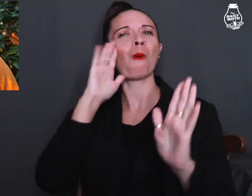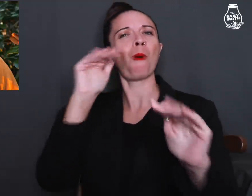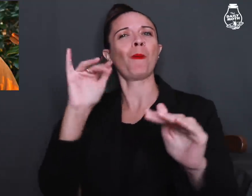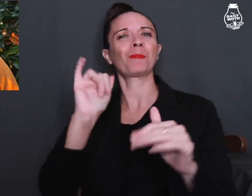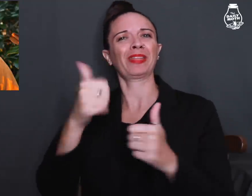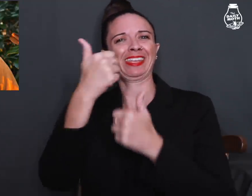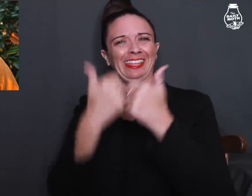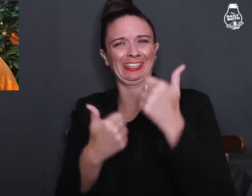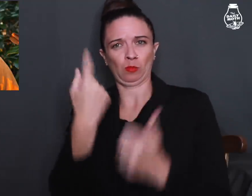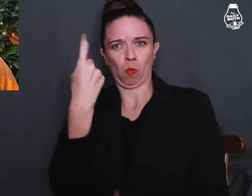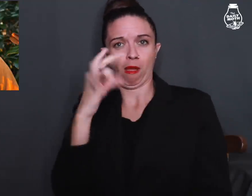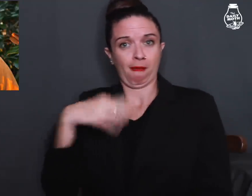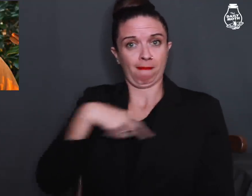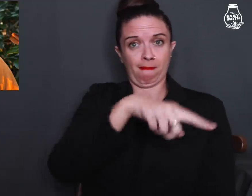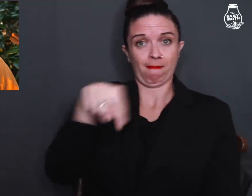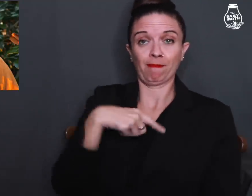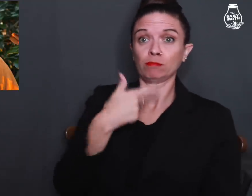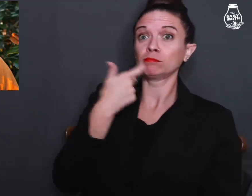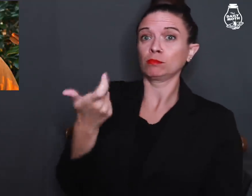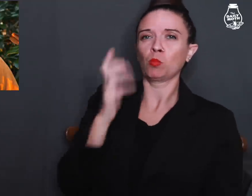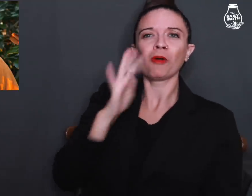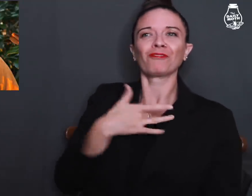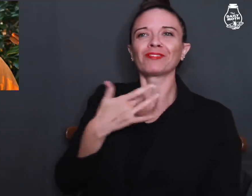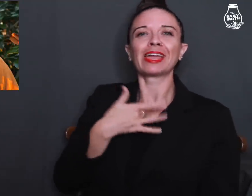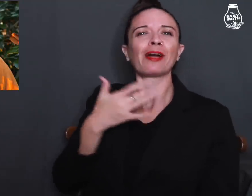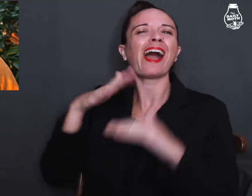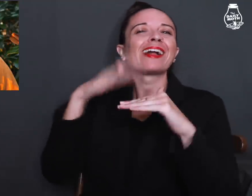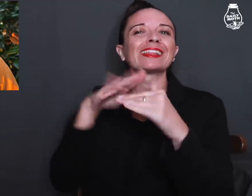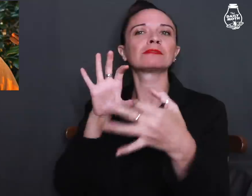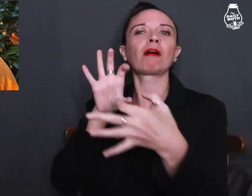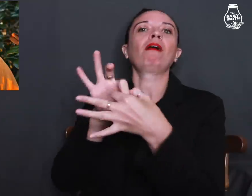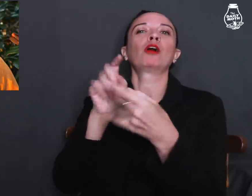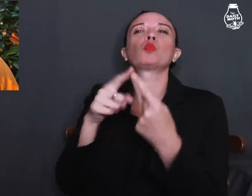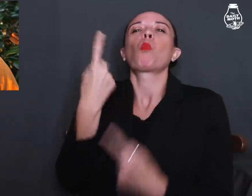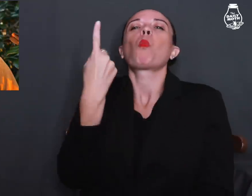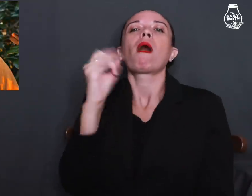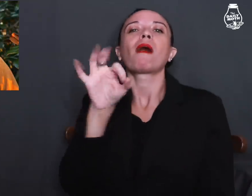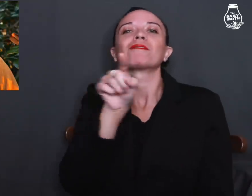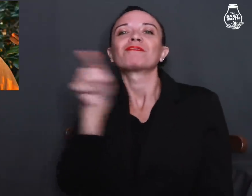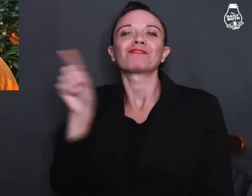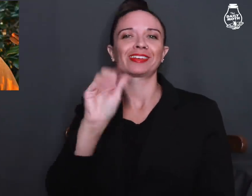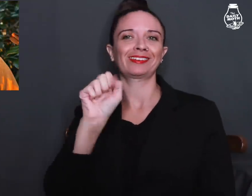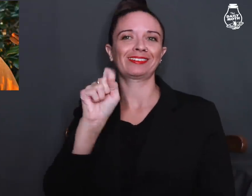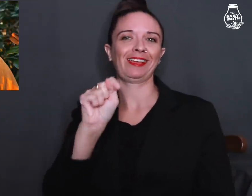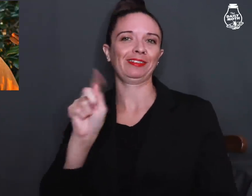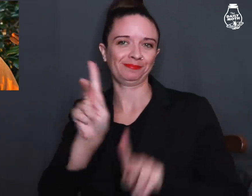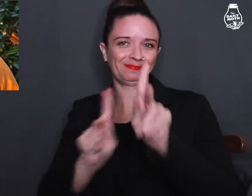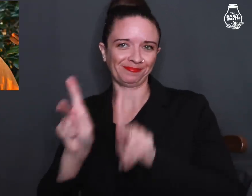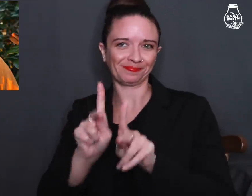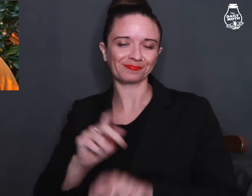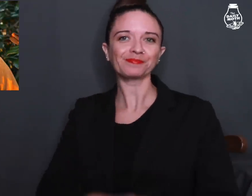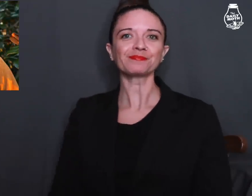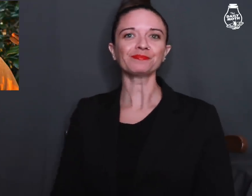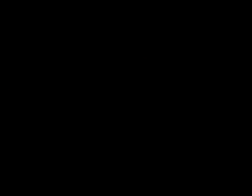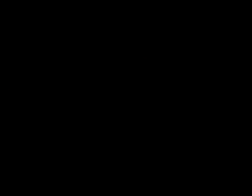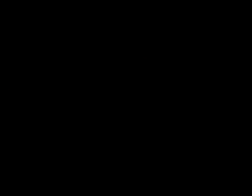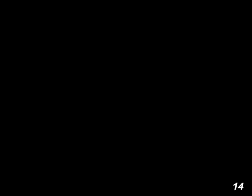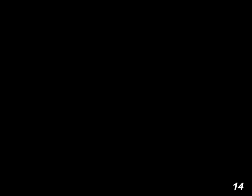He hopes that each one of us will feel at least related to one of the cast members.